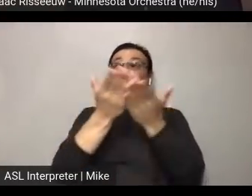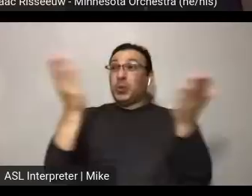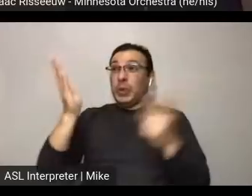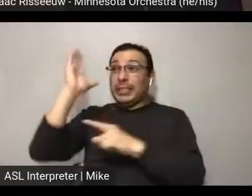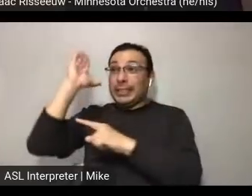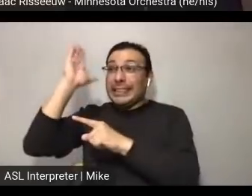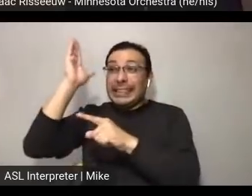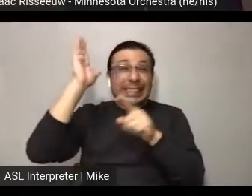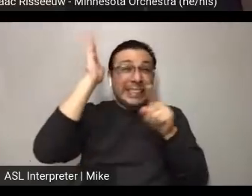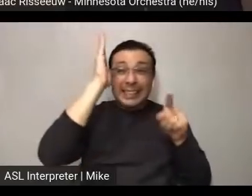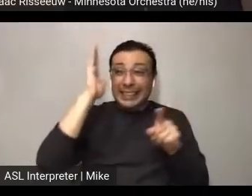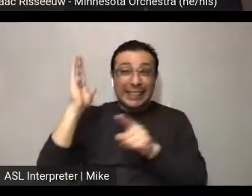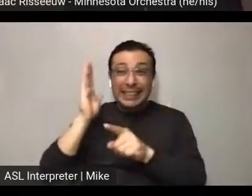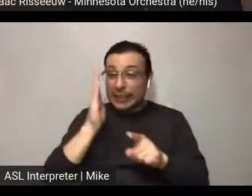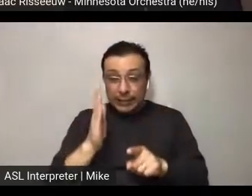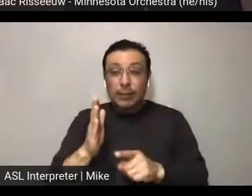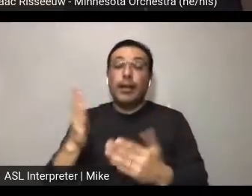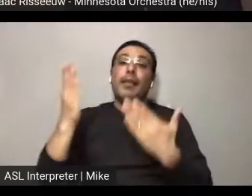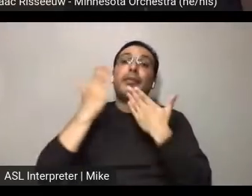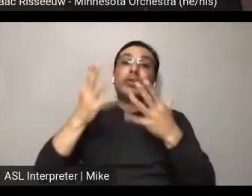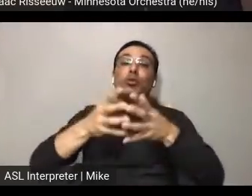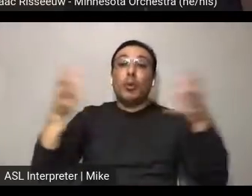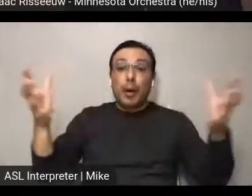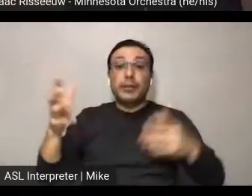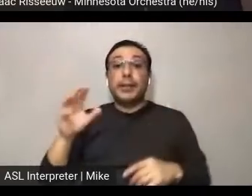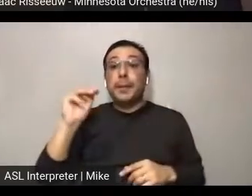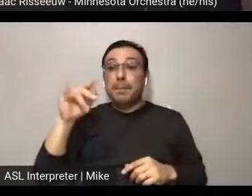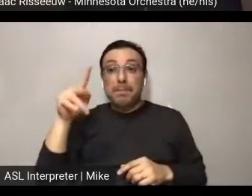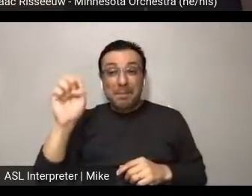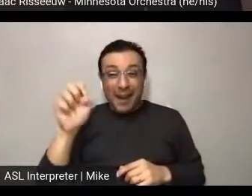I can't thank you enough. Thank you, Mike, for your ASL interpretation.